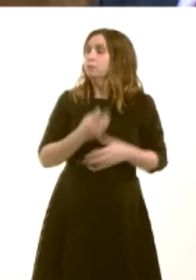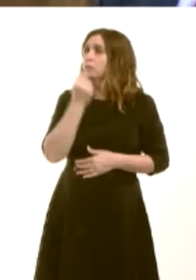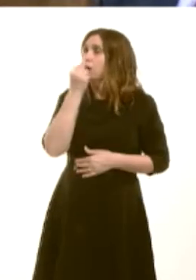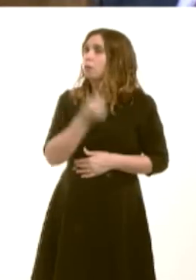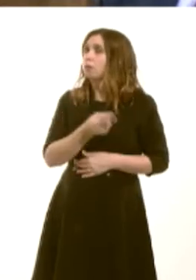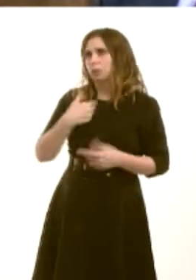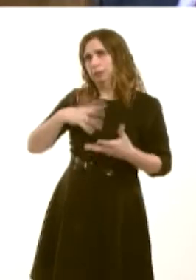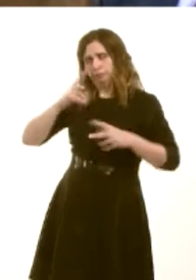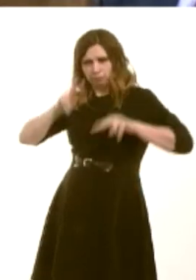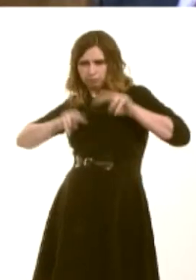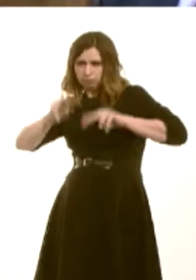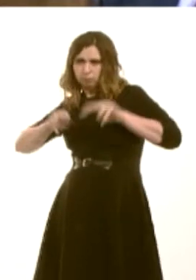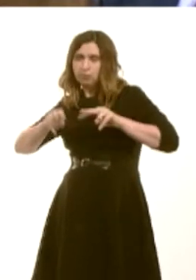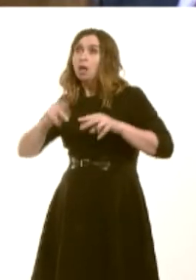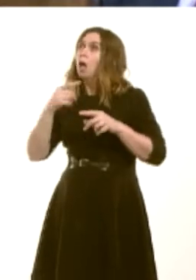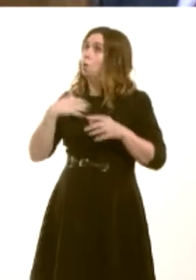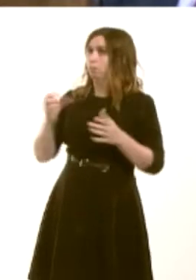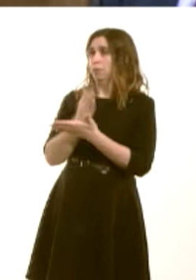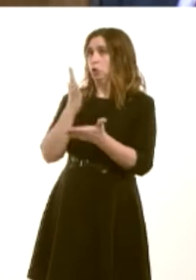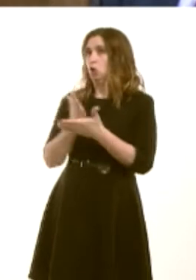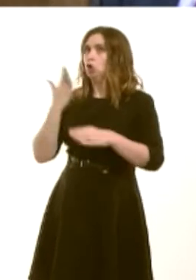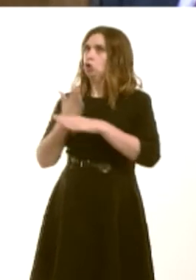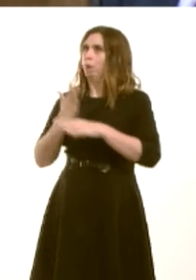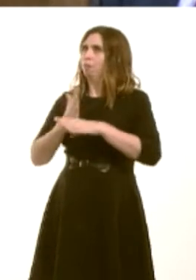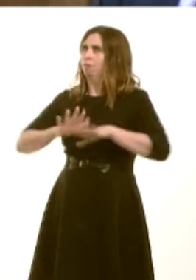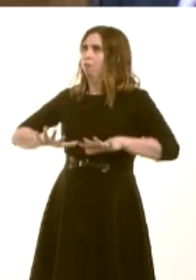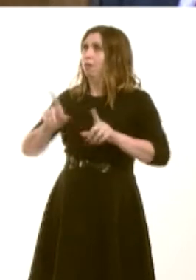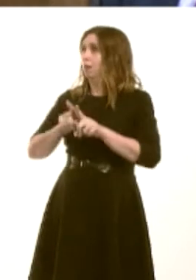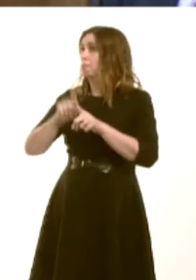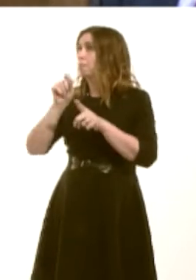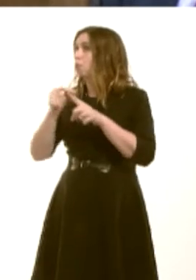are jobs onshore as well. We believe, for example, that Port Talbot is in a very good